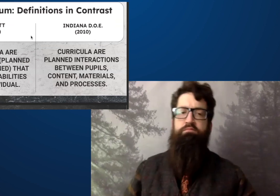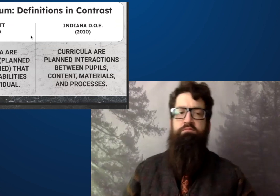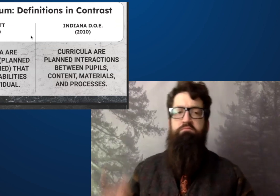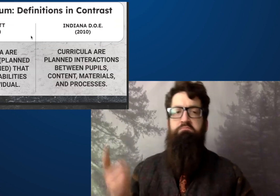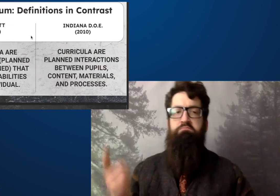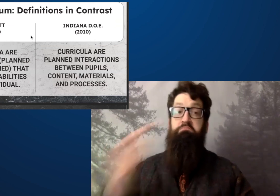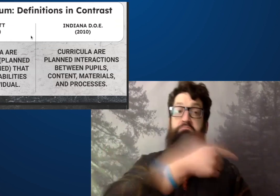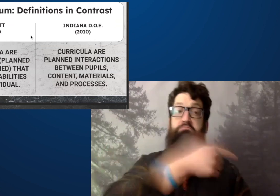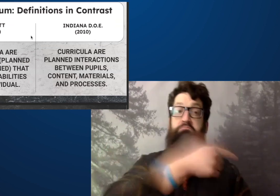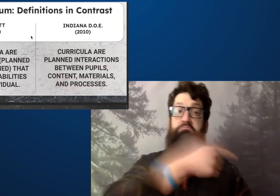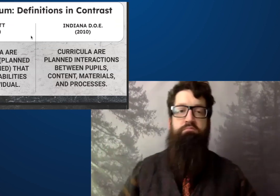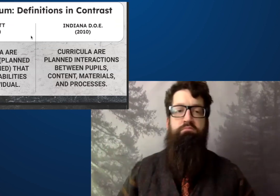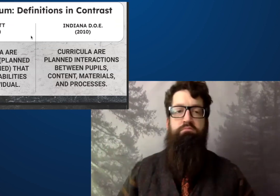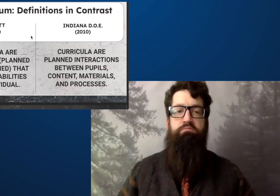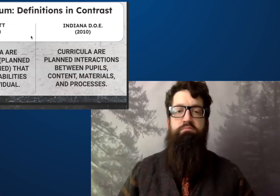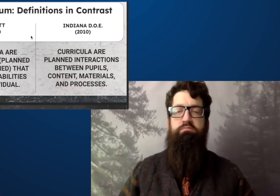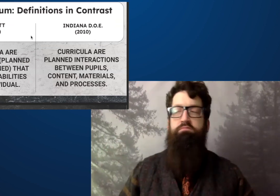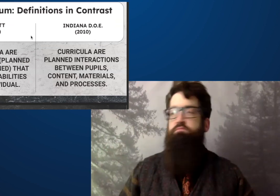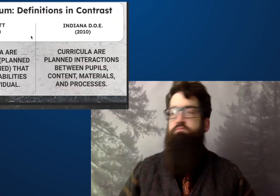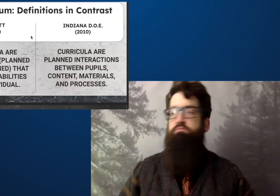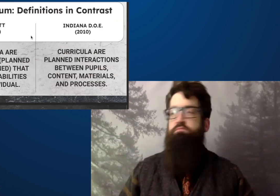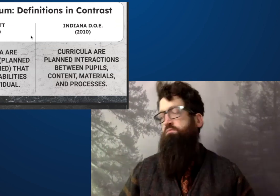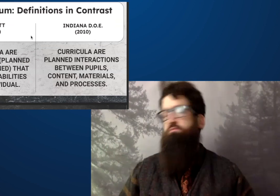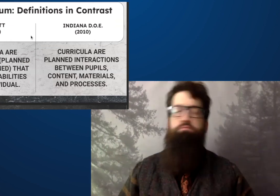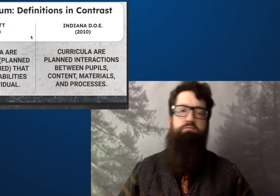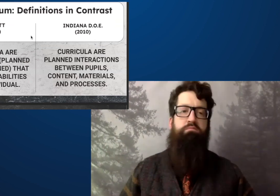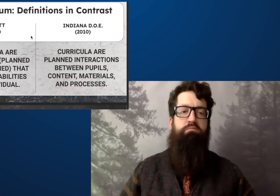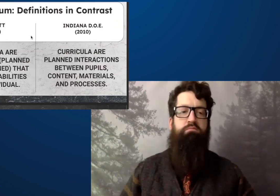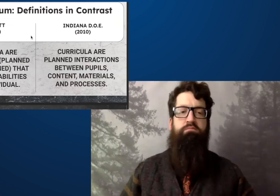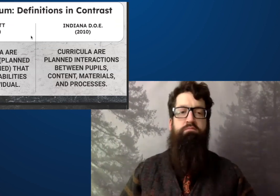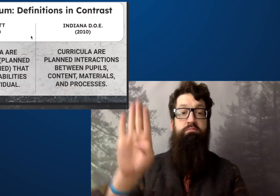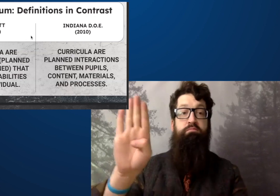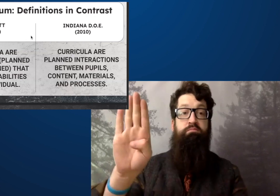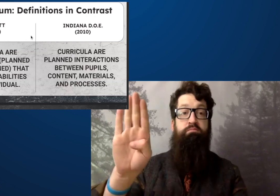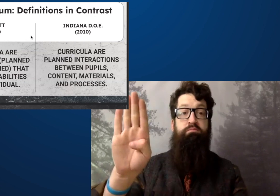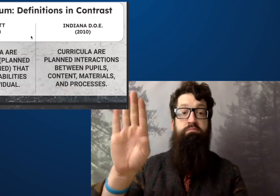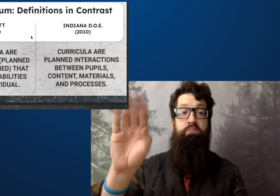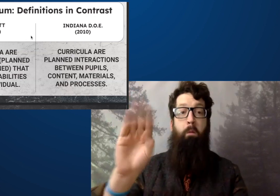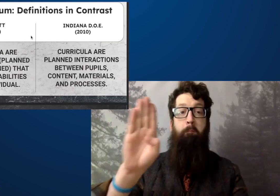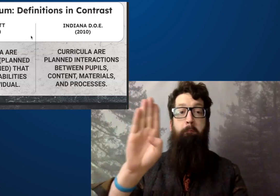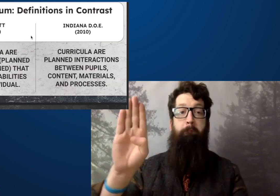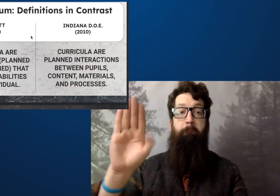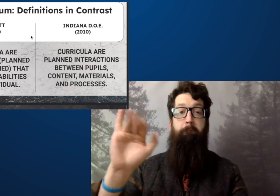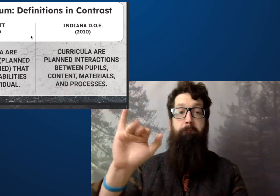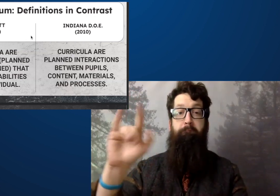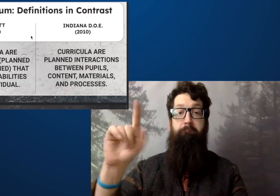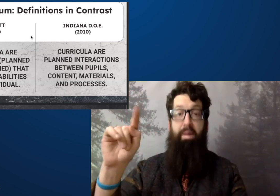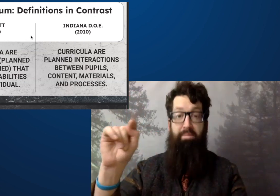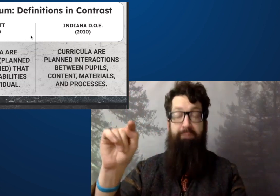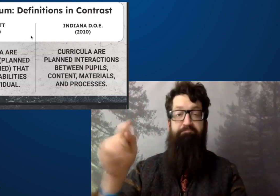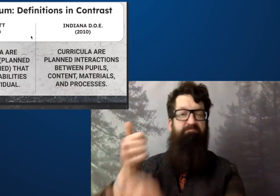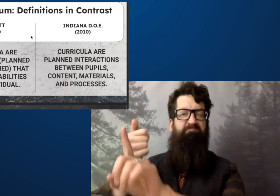to look at on the left hand side I'll let you read.